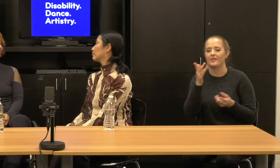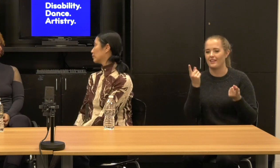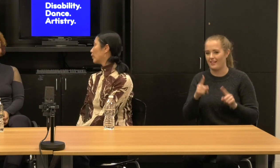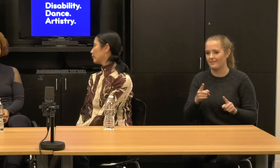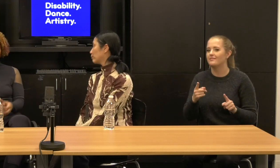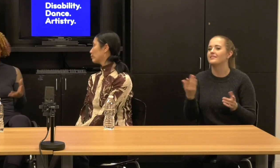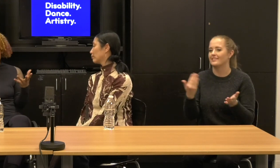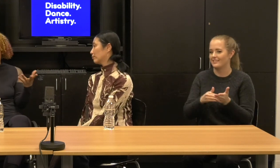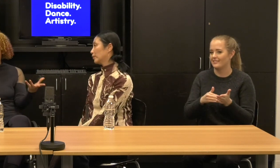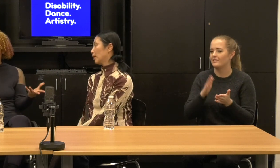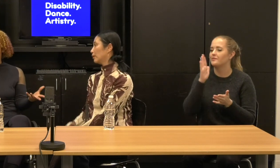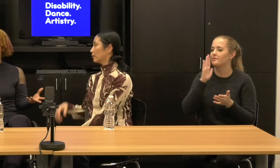It will happen again.